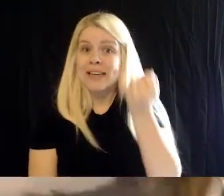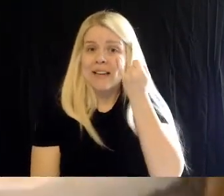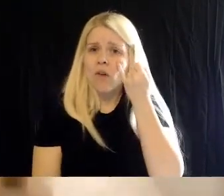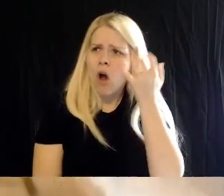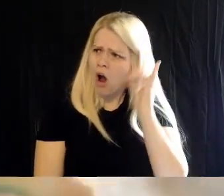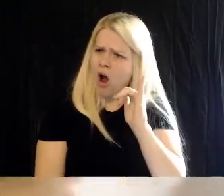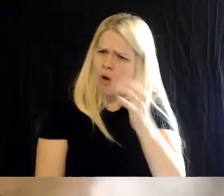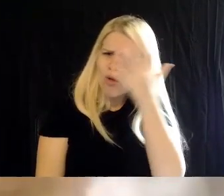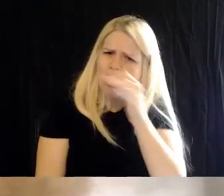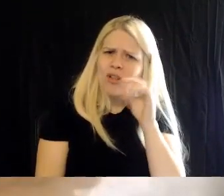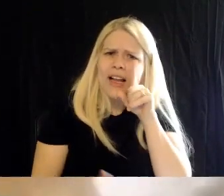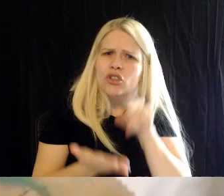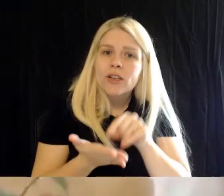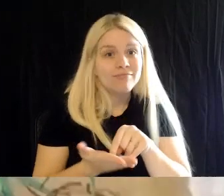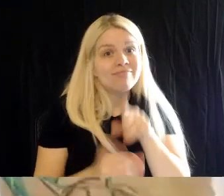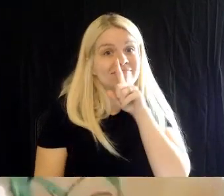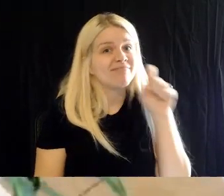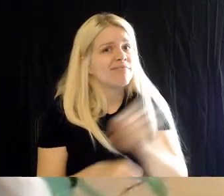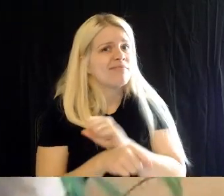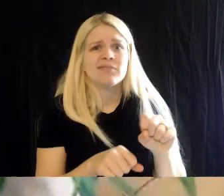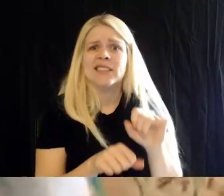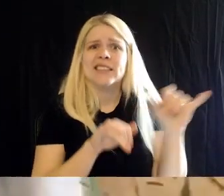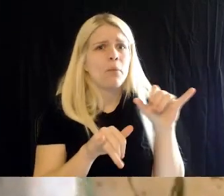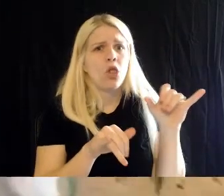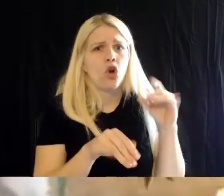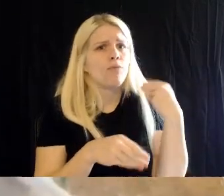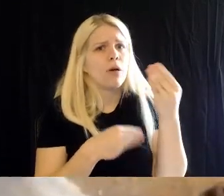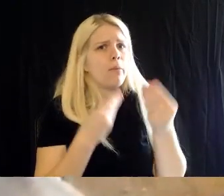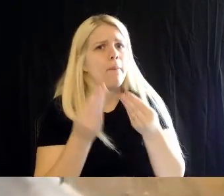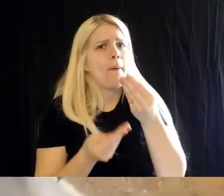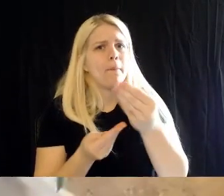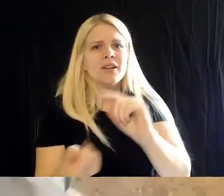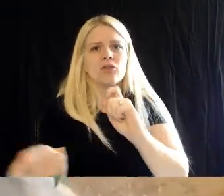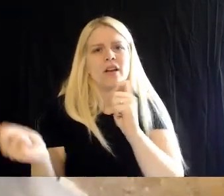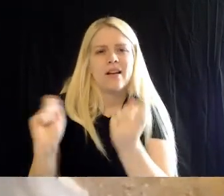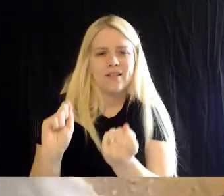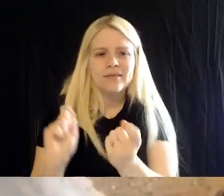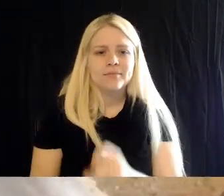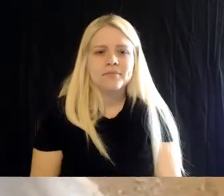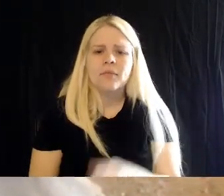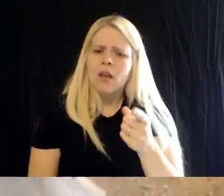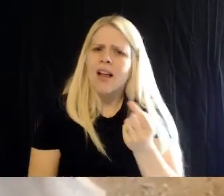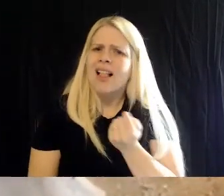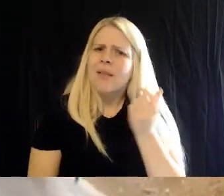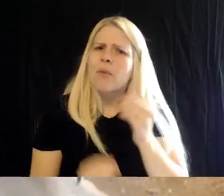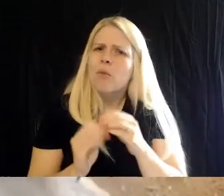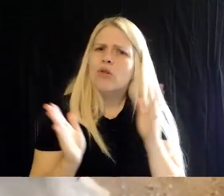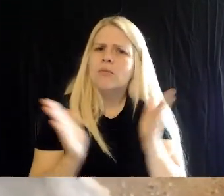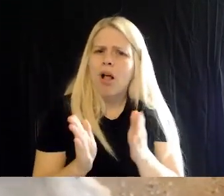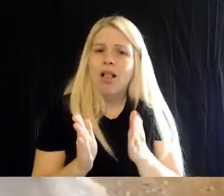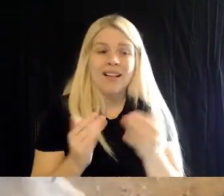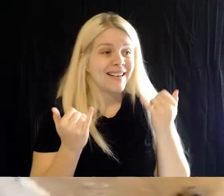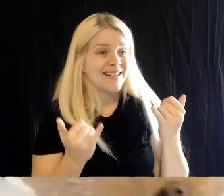because they are. But you can tell that they're a little bit smaller than domestic chickens.